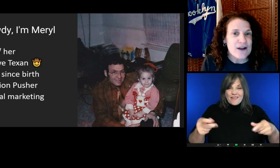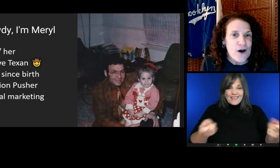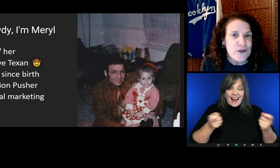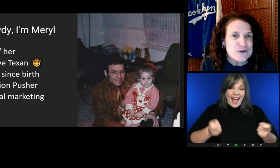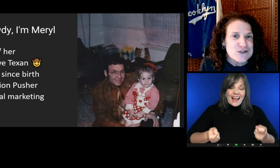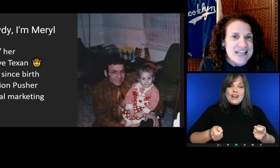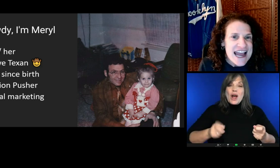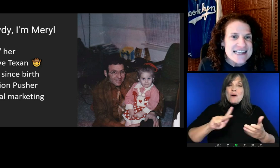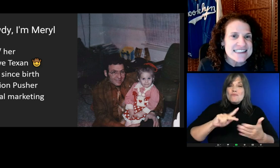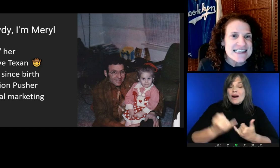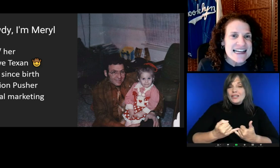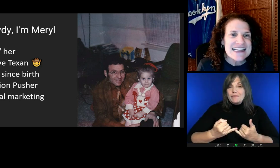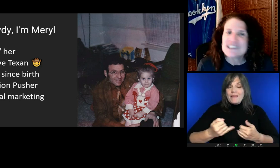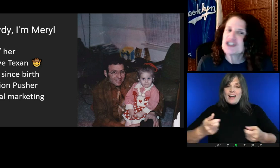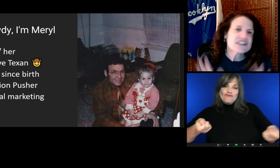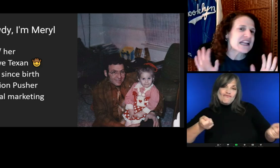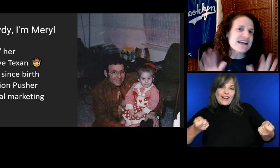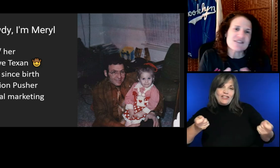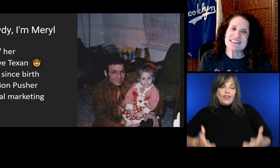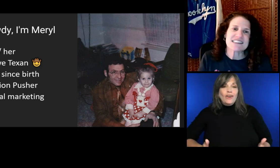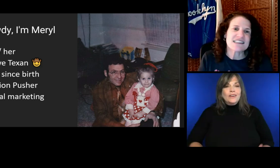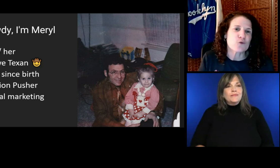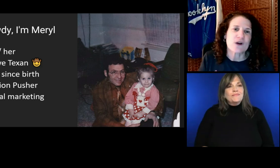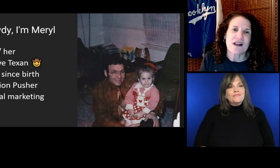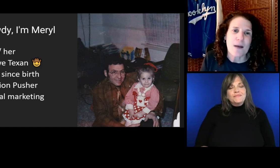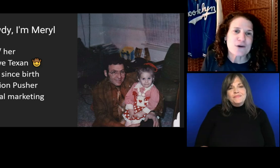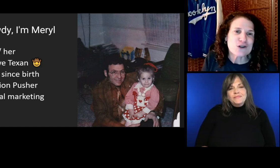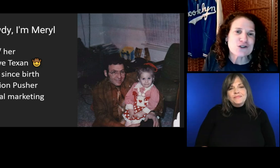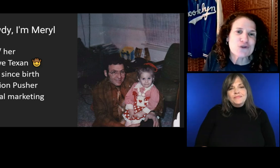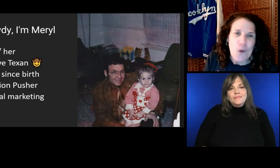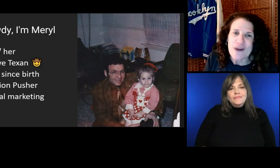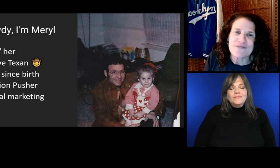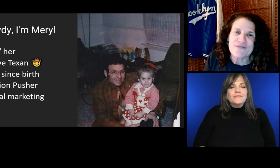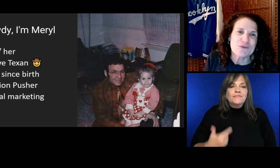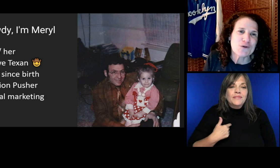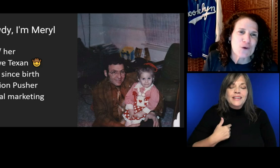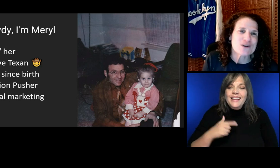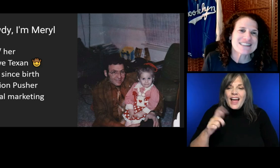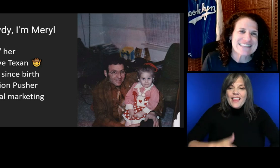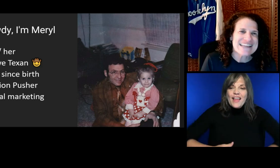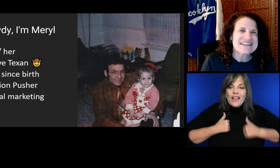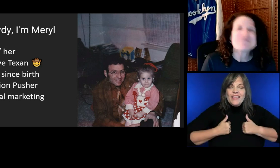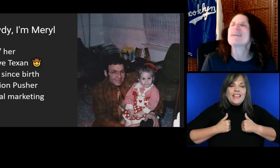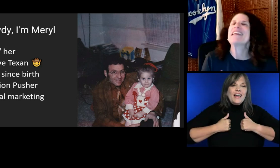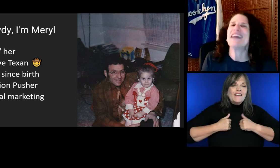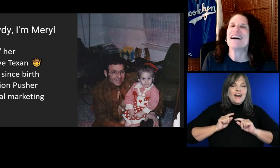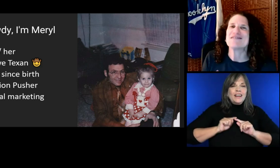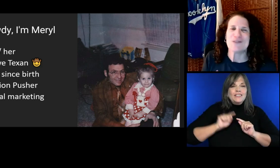And Arthur says he's living 600 kilometers North of New York City, but he loves New York City.